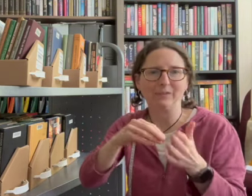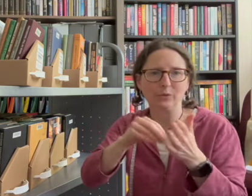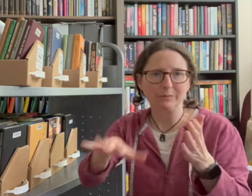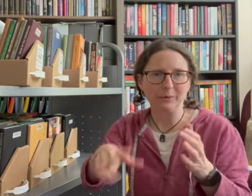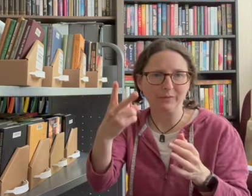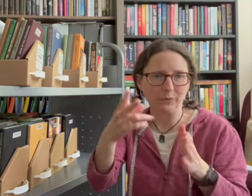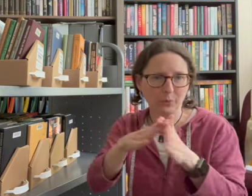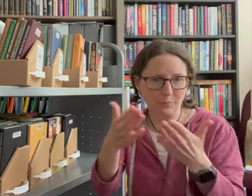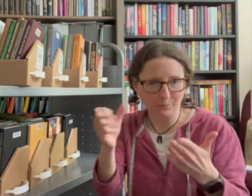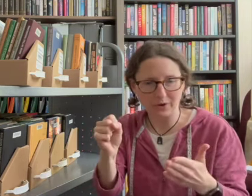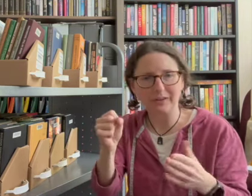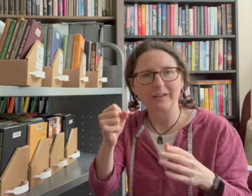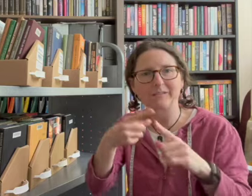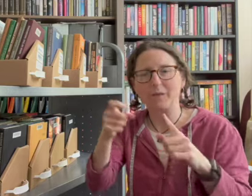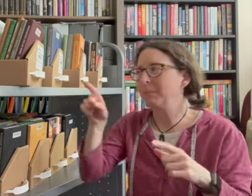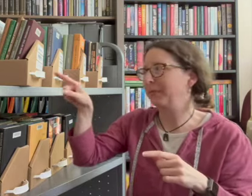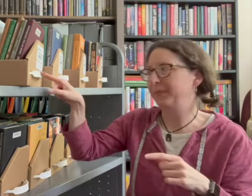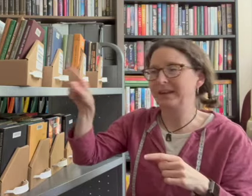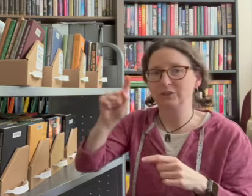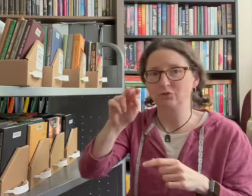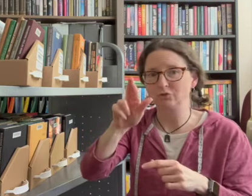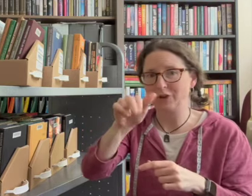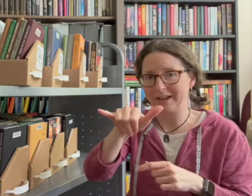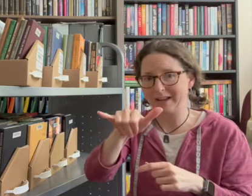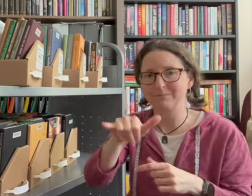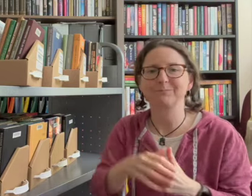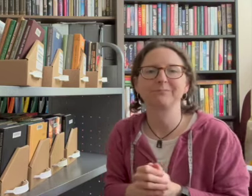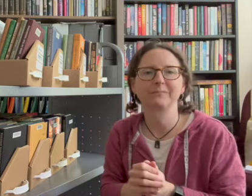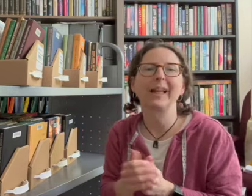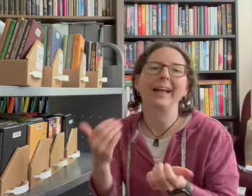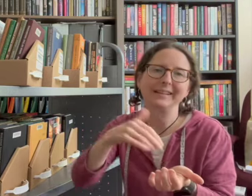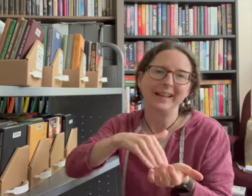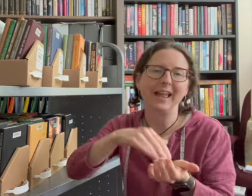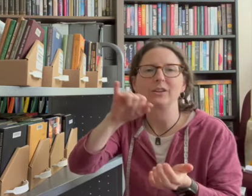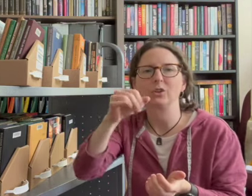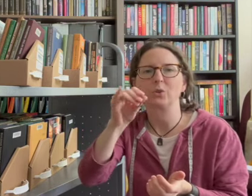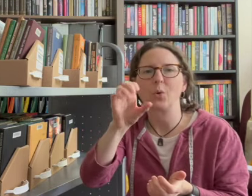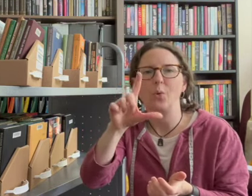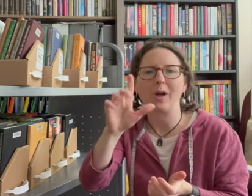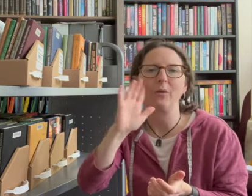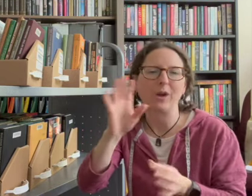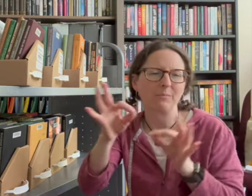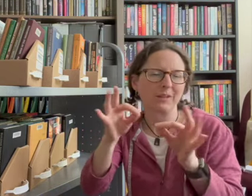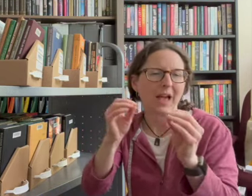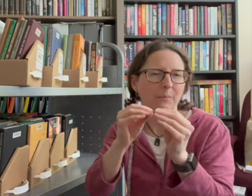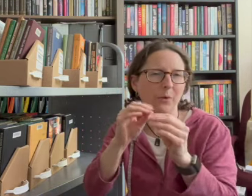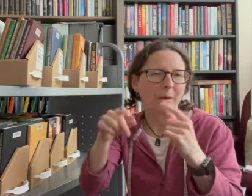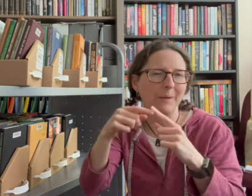i have removed two books from this tray again joel will later explain more about this part